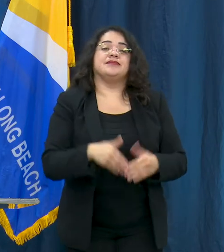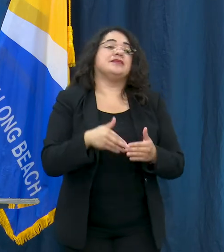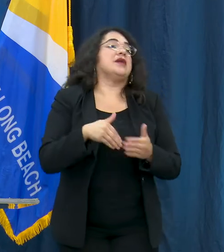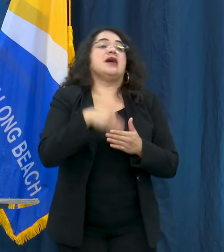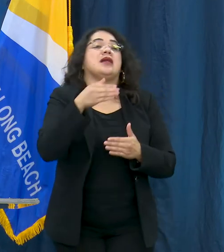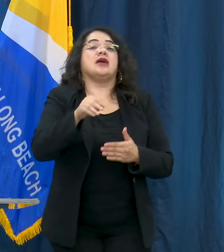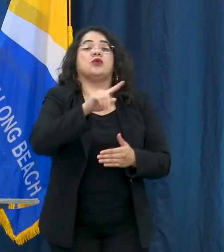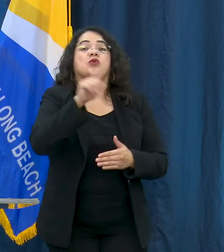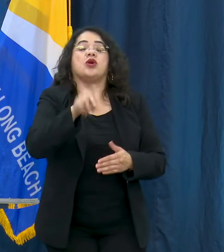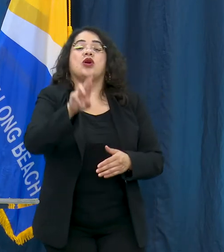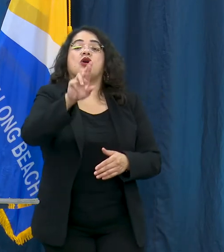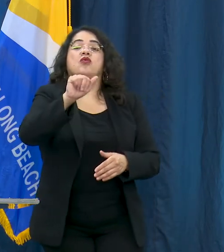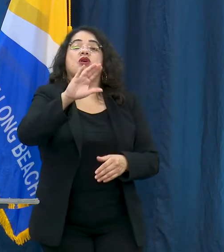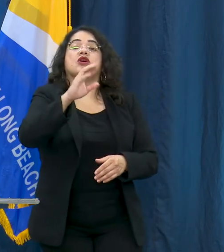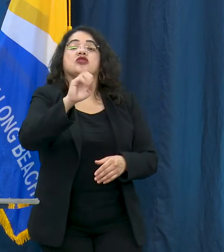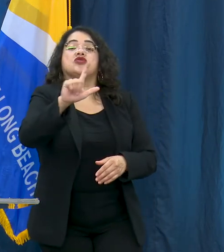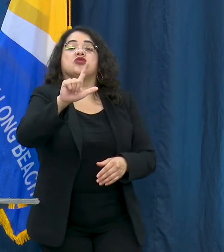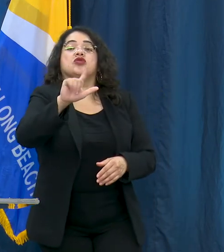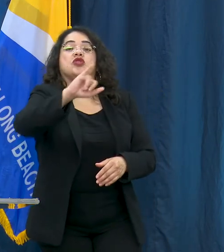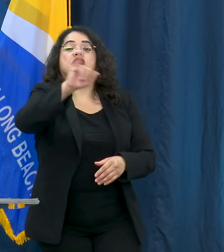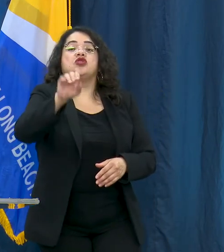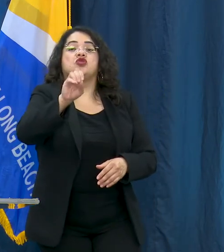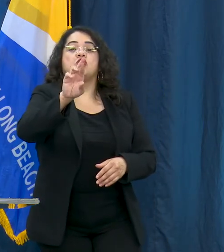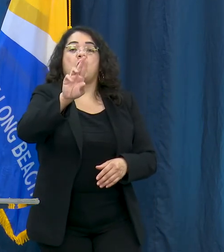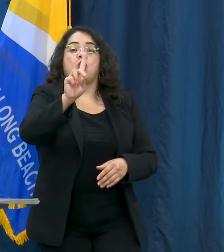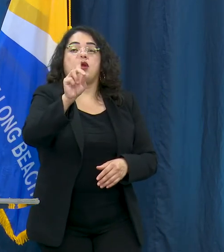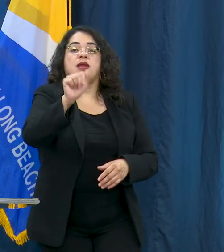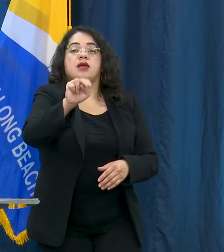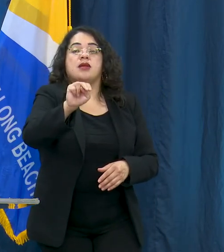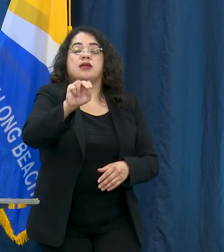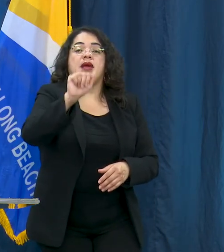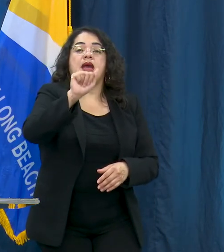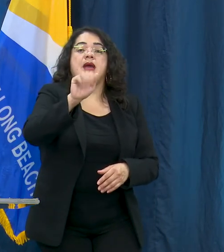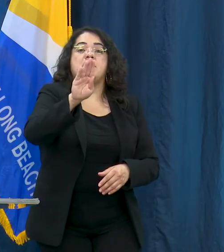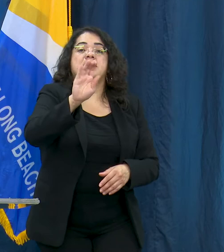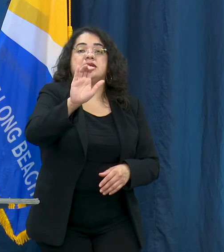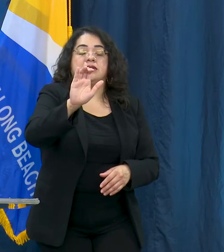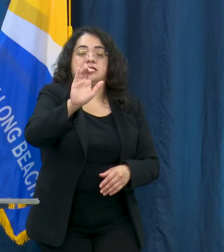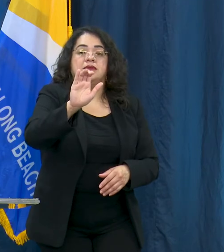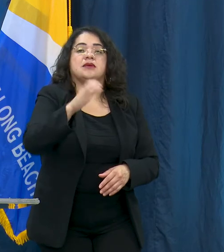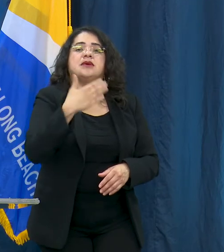from Rachel Jordan from ABC, Rachel go ahead. Thanks, so this question